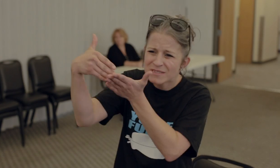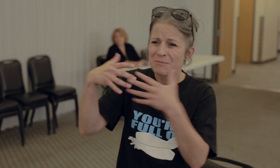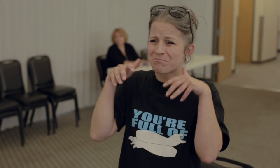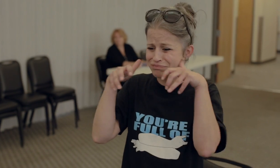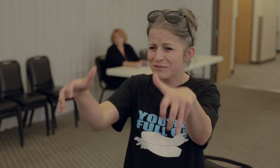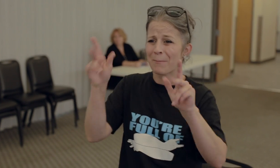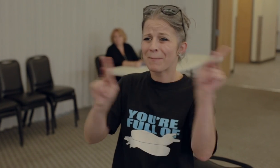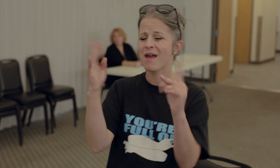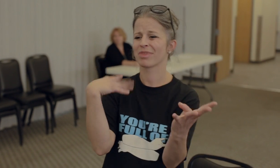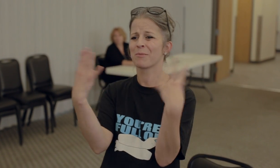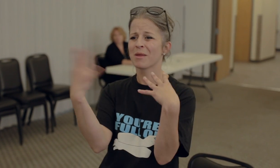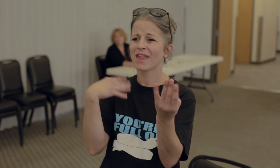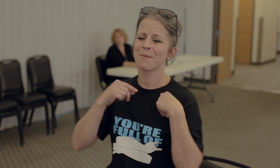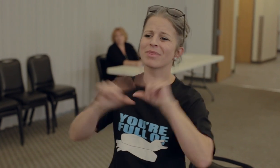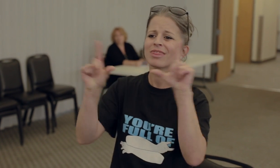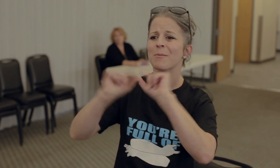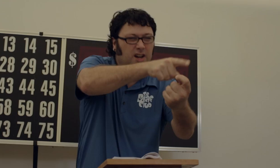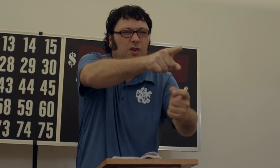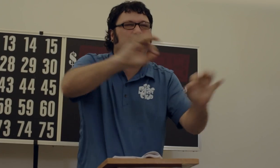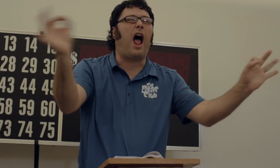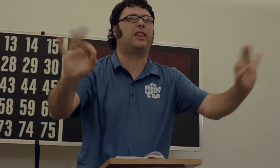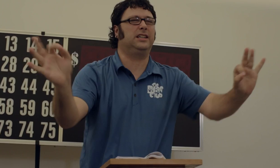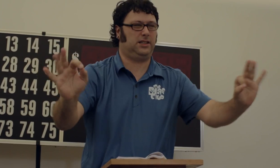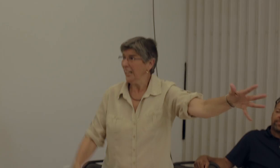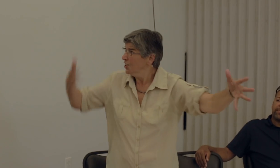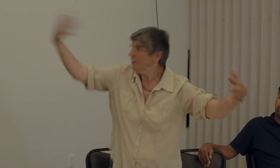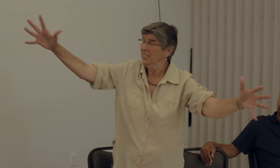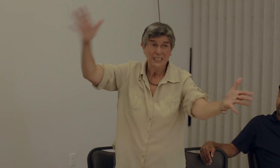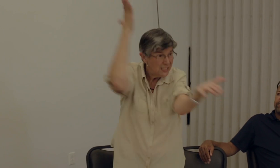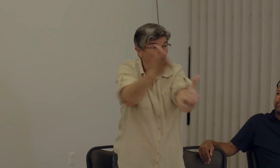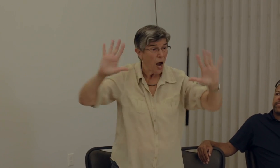Millions of people watch my vlogs! You're nothing! Enough, stop it!